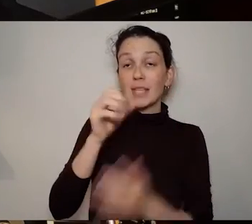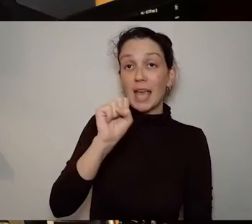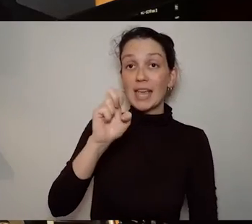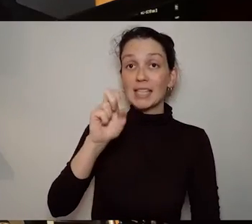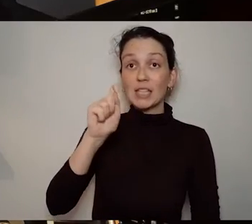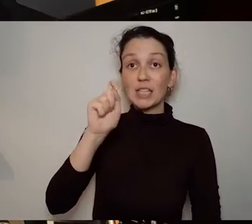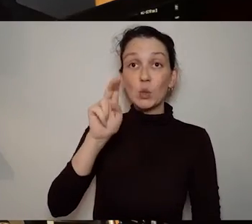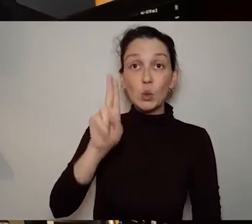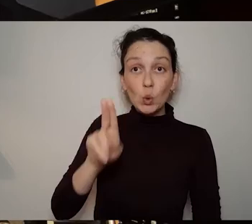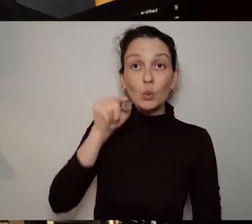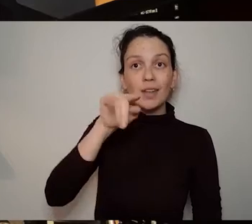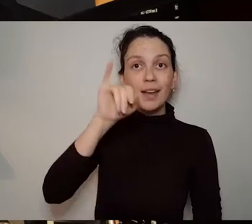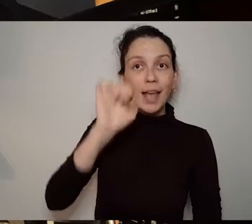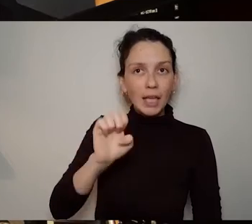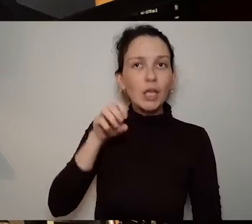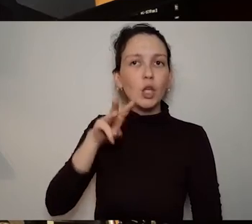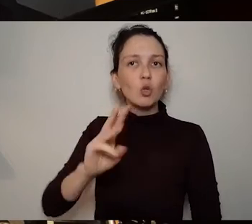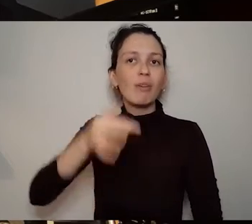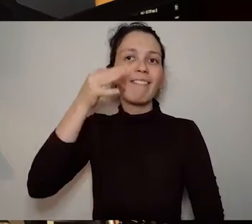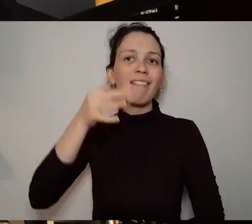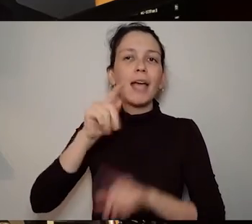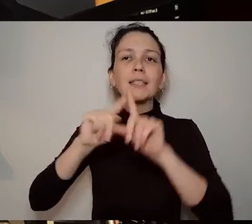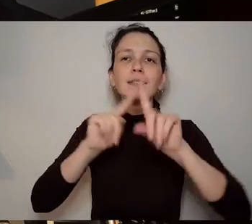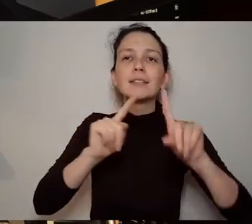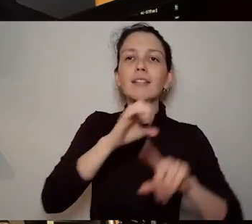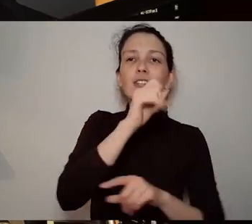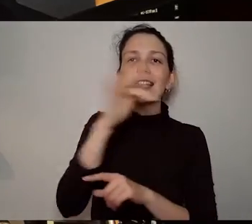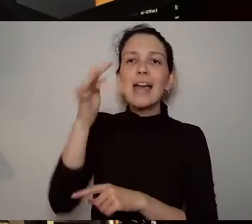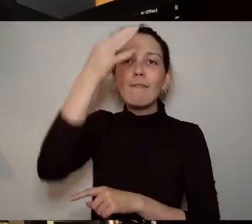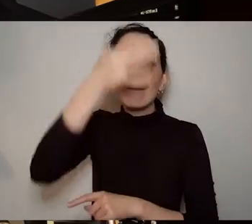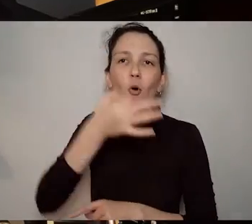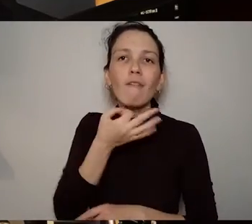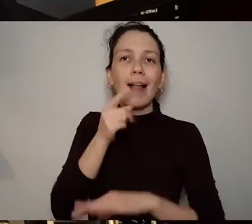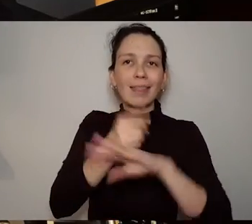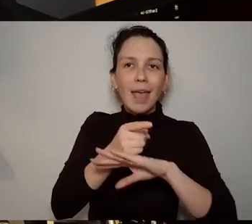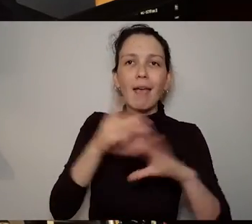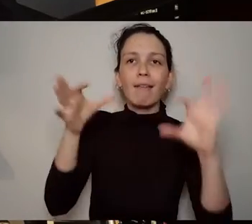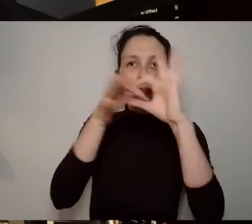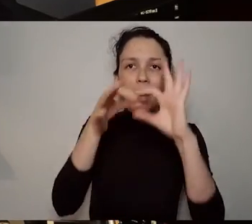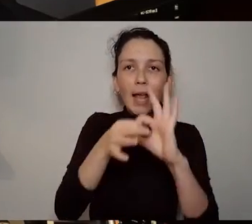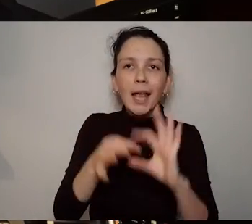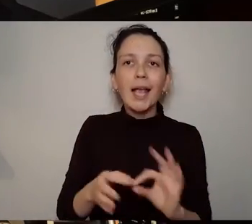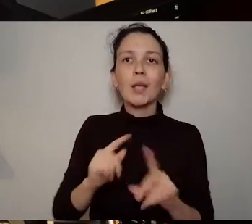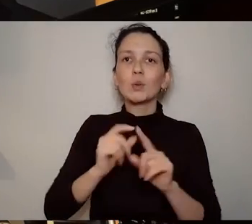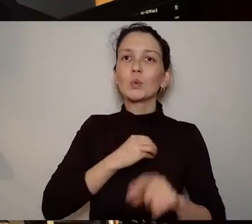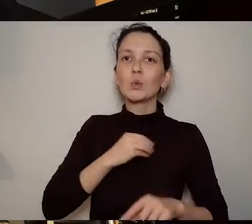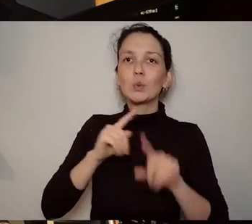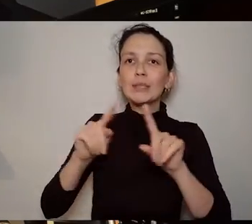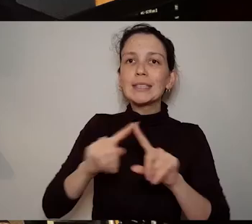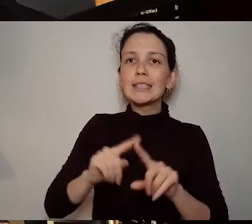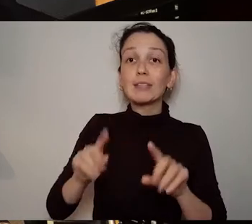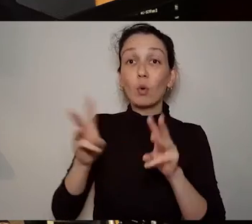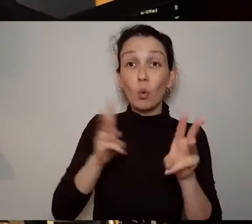to see what Una is posting on Instagram, off you go. We are also on Twitter at 9pluspodcast